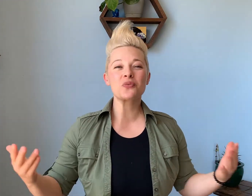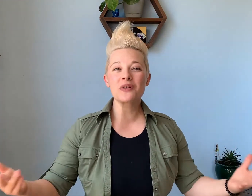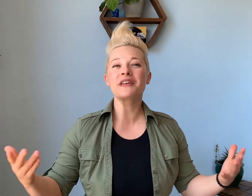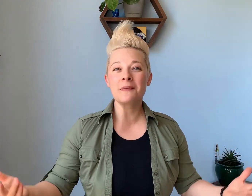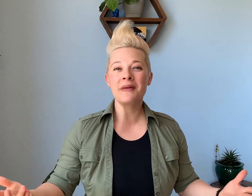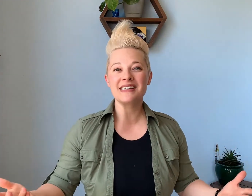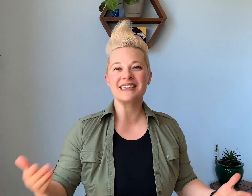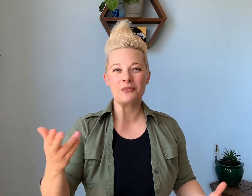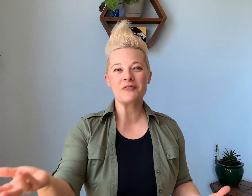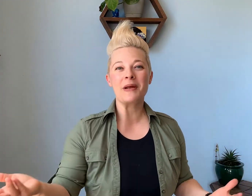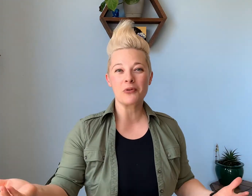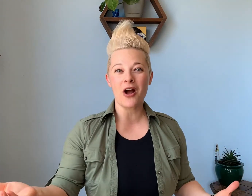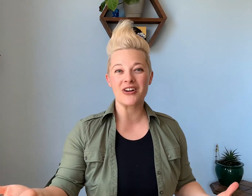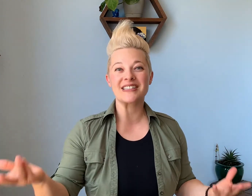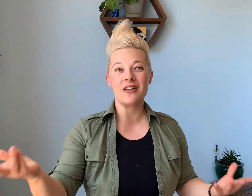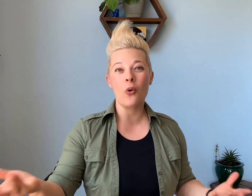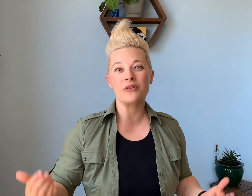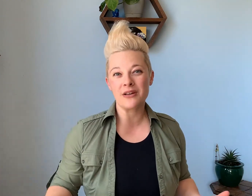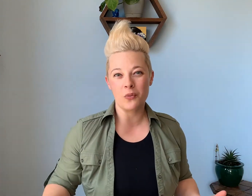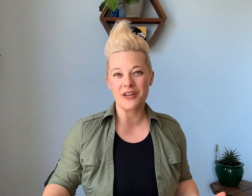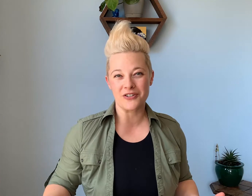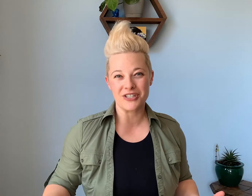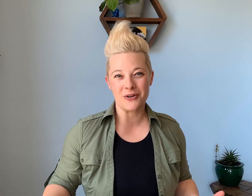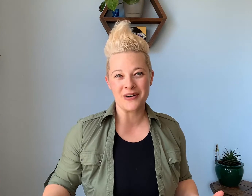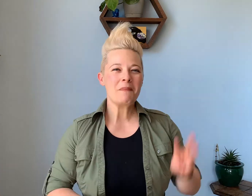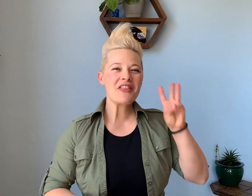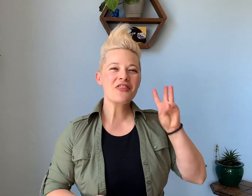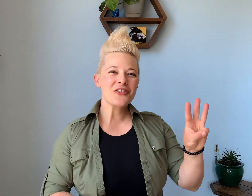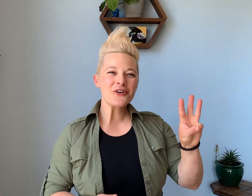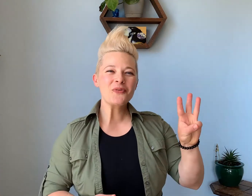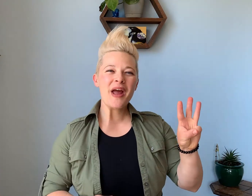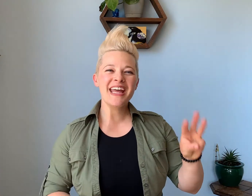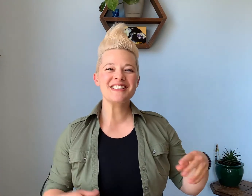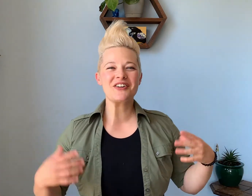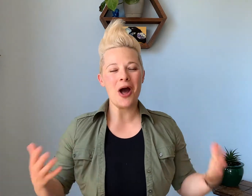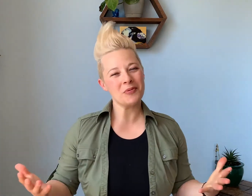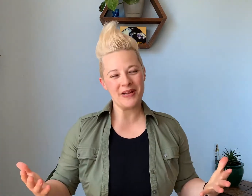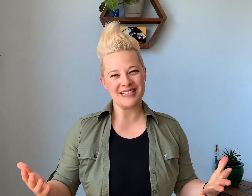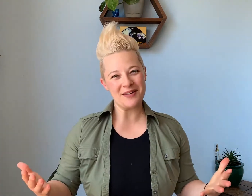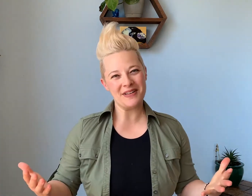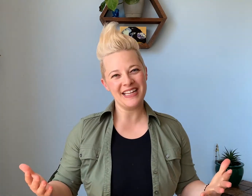really amazing that we've made progress in only a week or two. My third way to compliment somebody